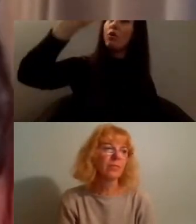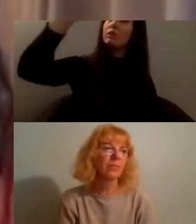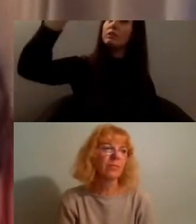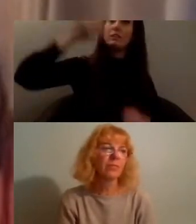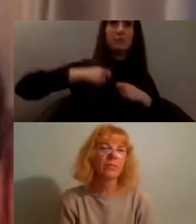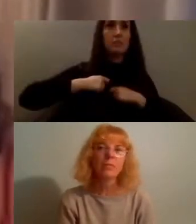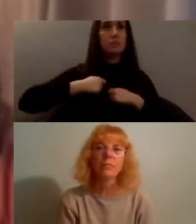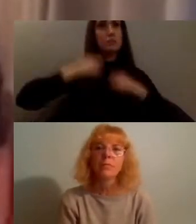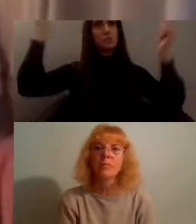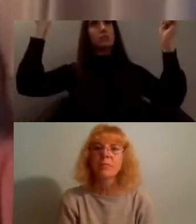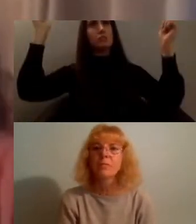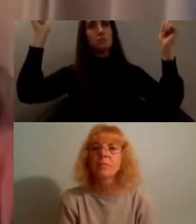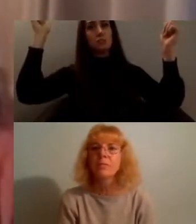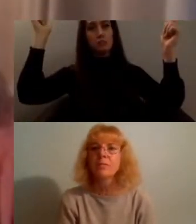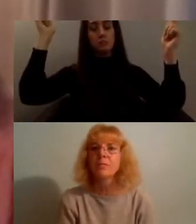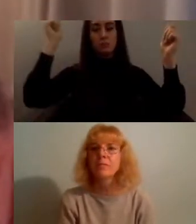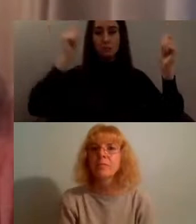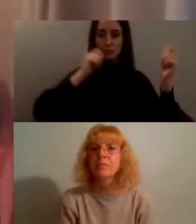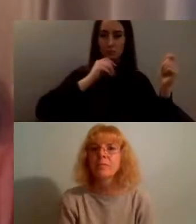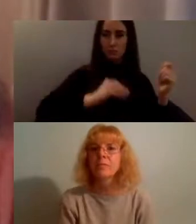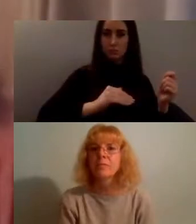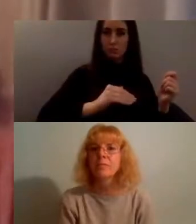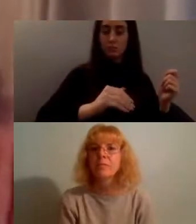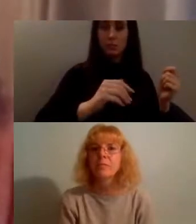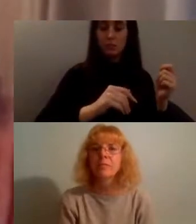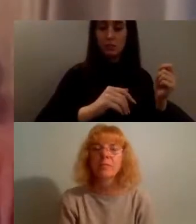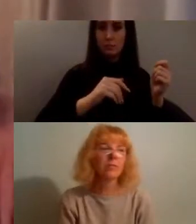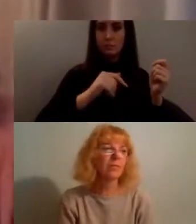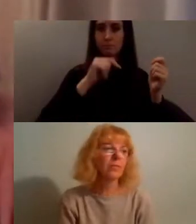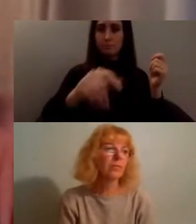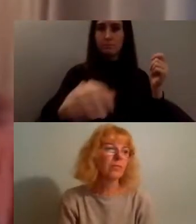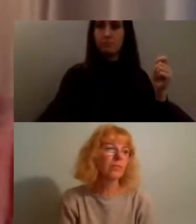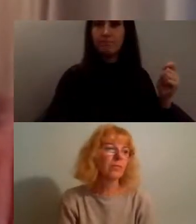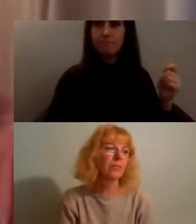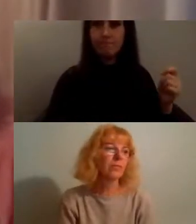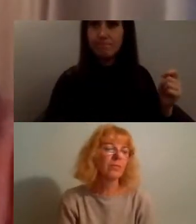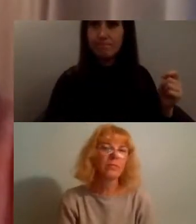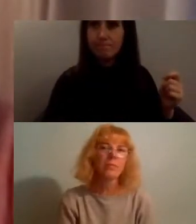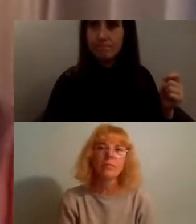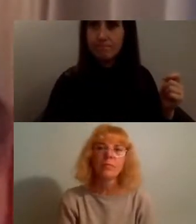we have Tori Tsui an intersectional climate activist and mental health advocate